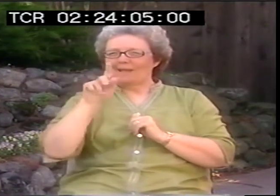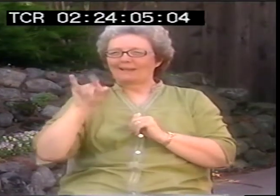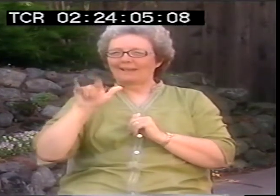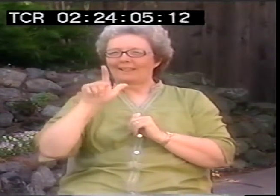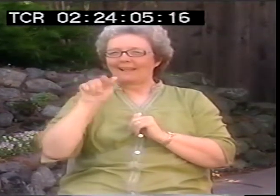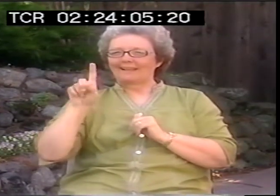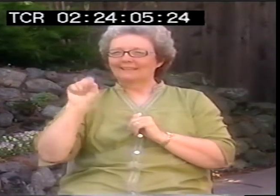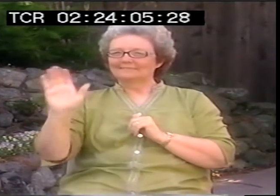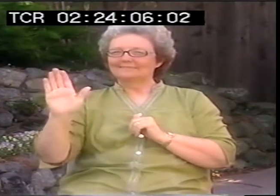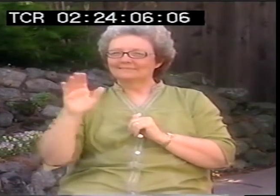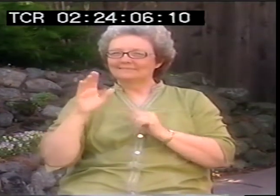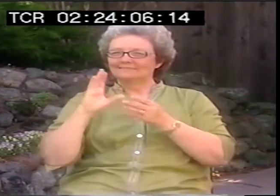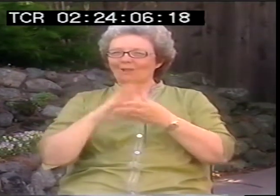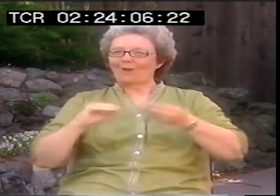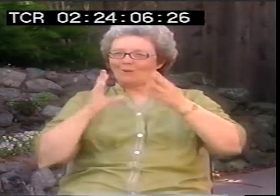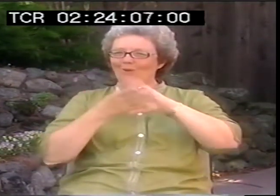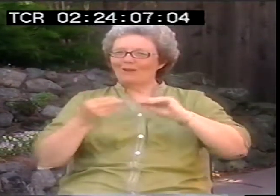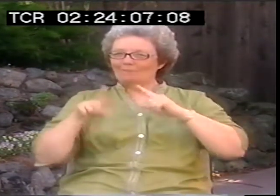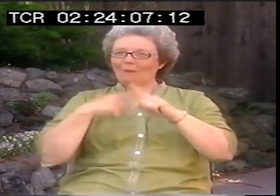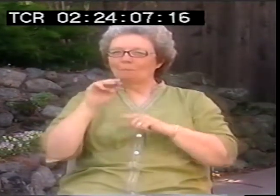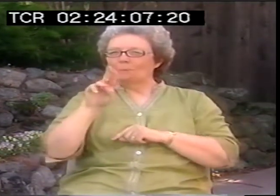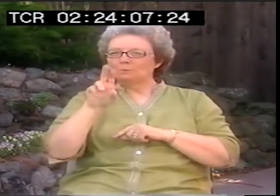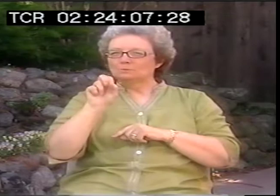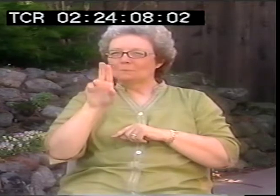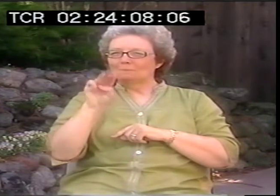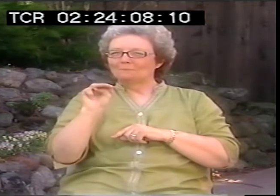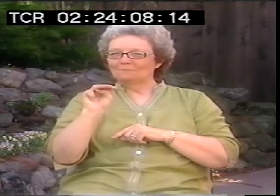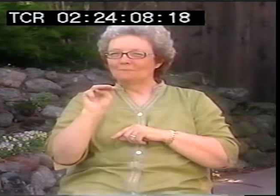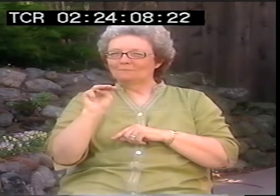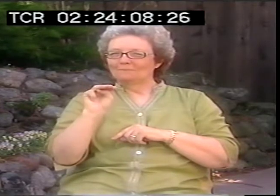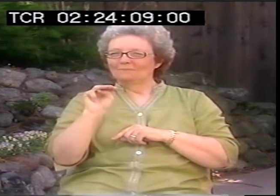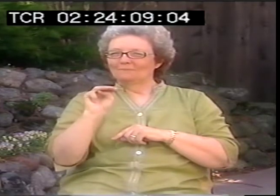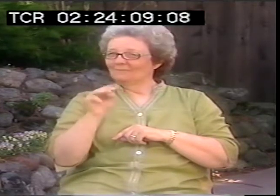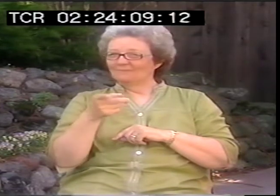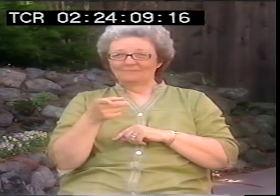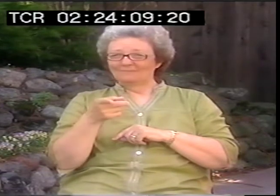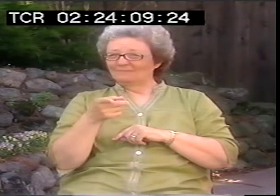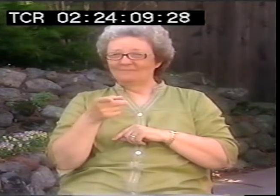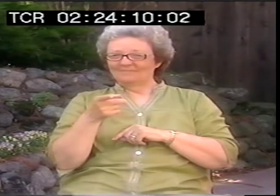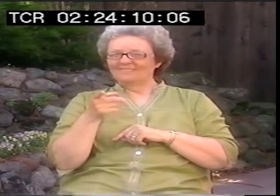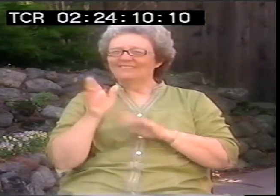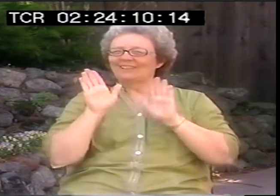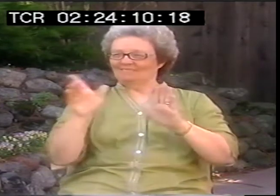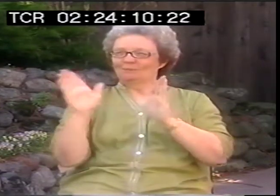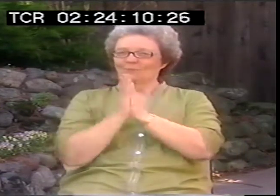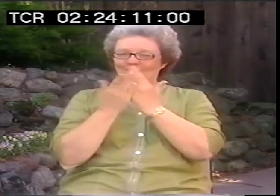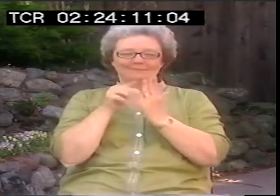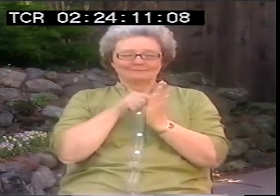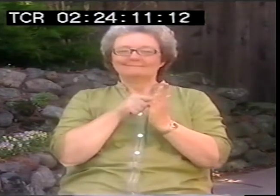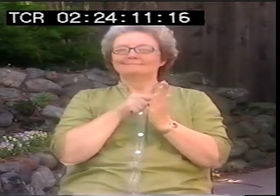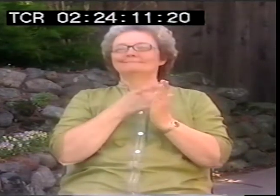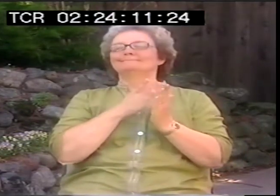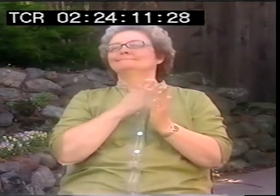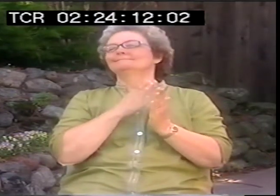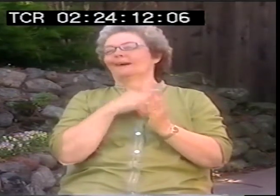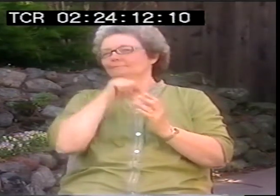It's just like Paddy Ladd's story about the museum. Do you know that? You don't know that story? Oh it's great. It's from his book.